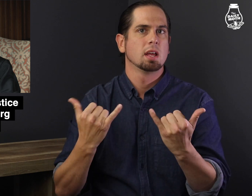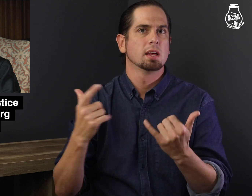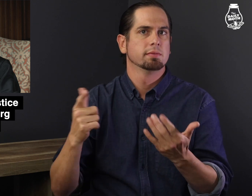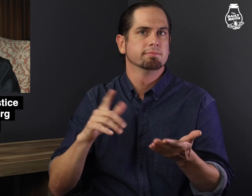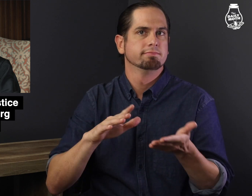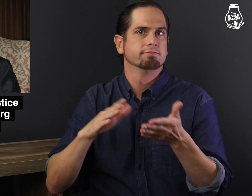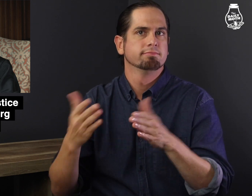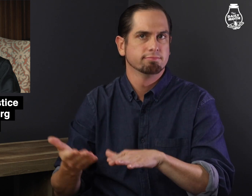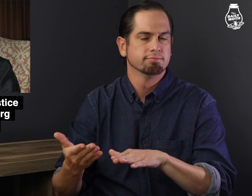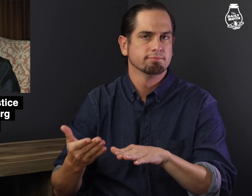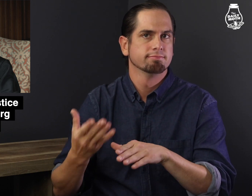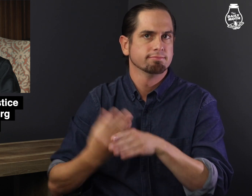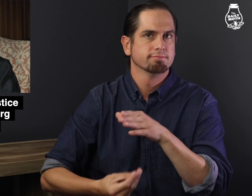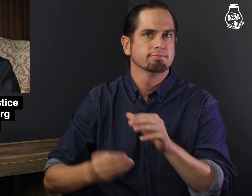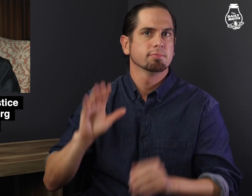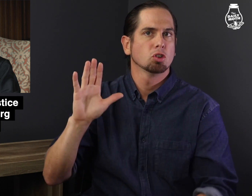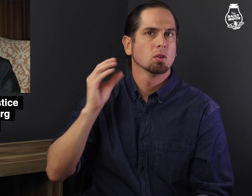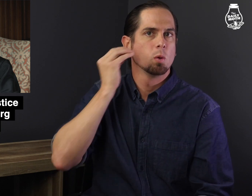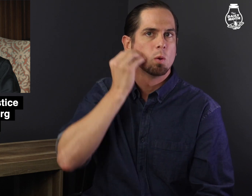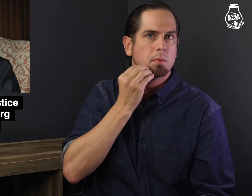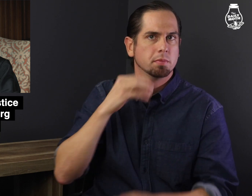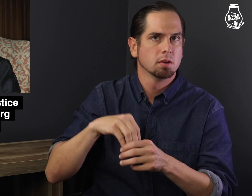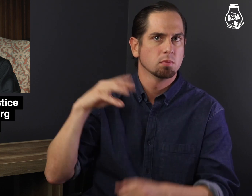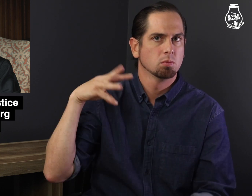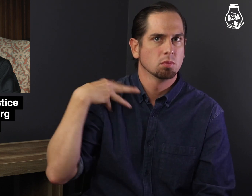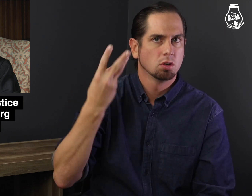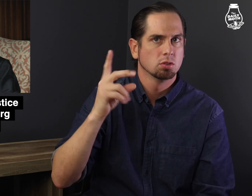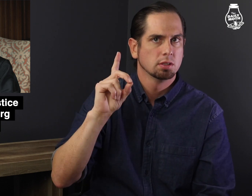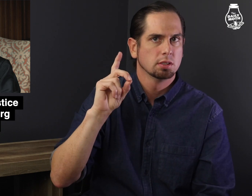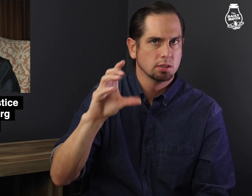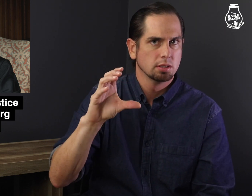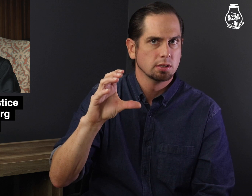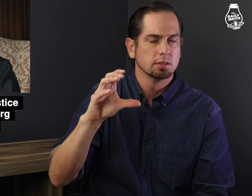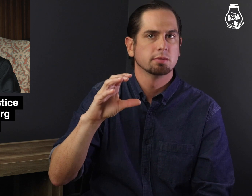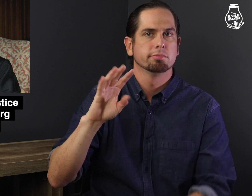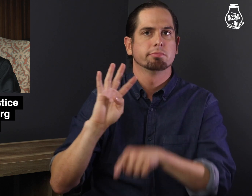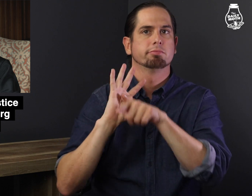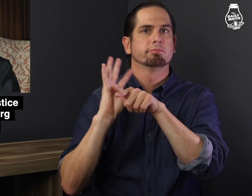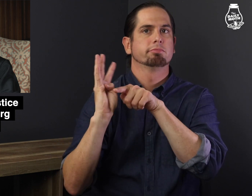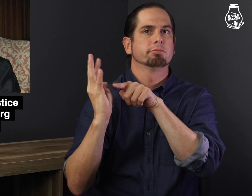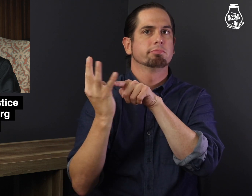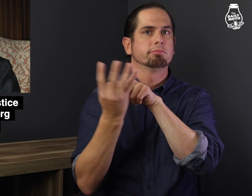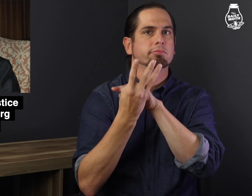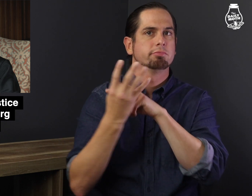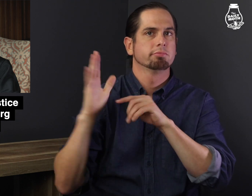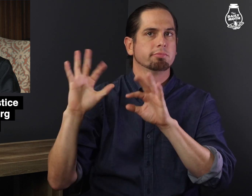She died today surrounded by her family at her home